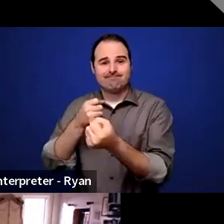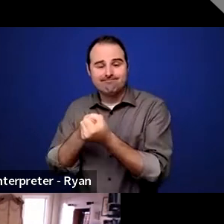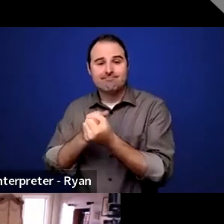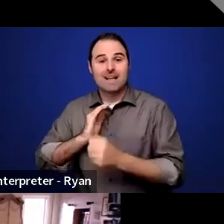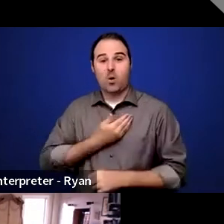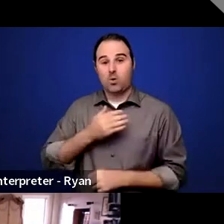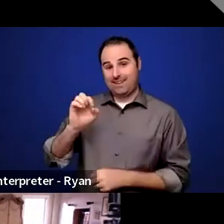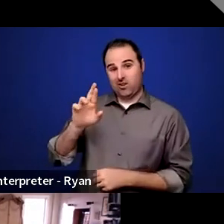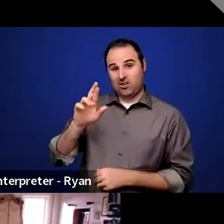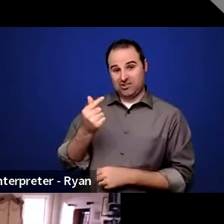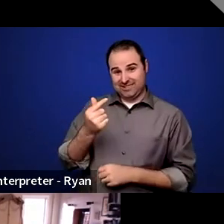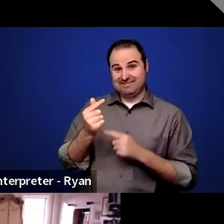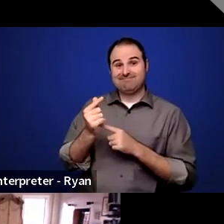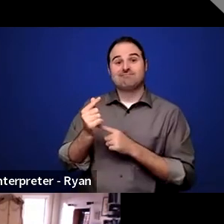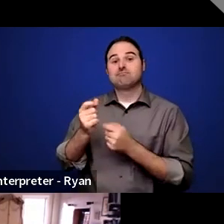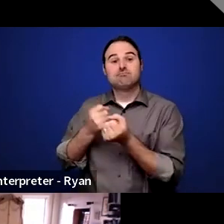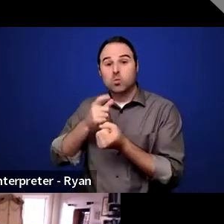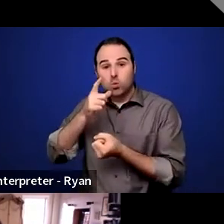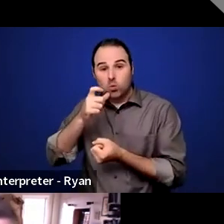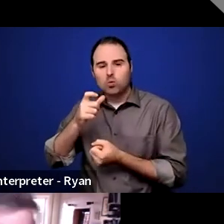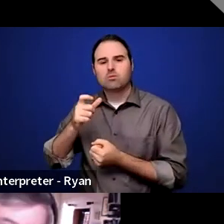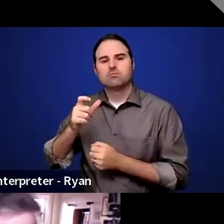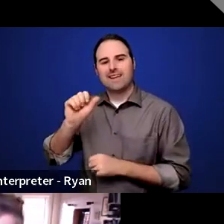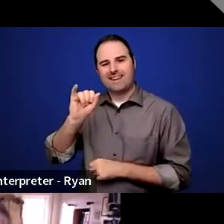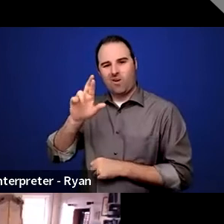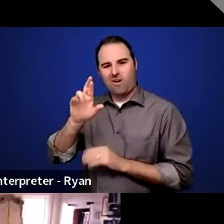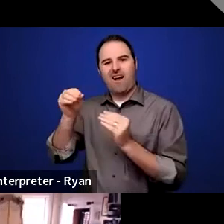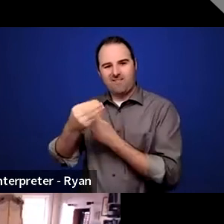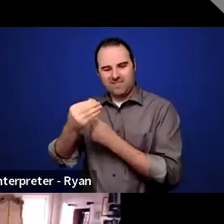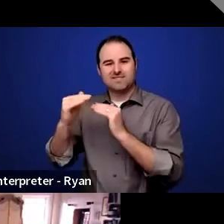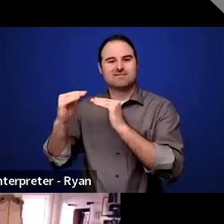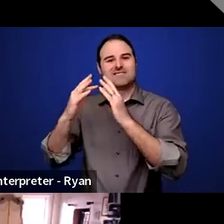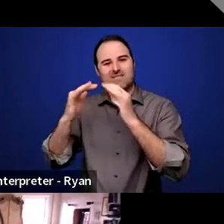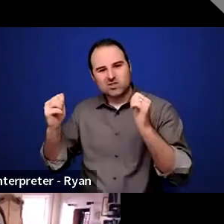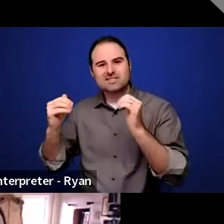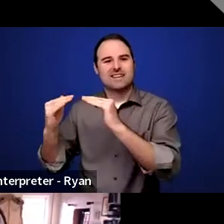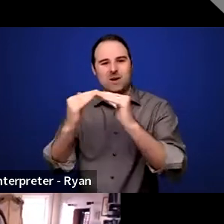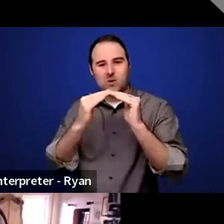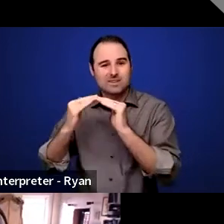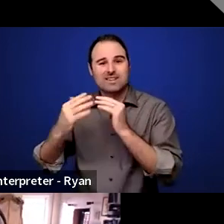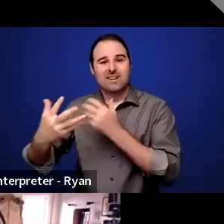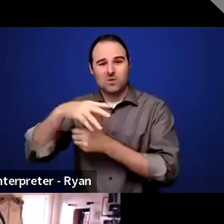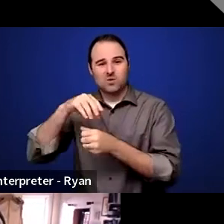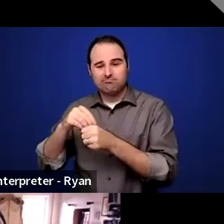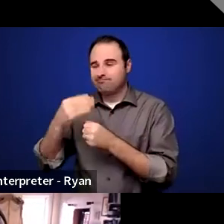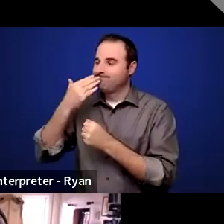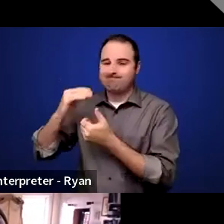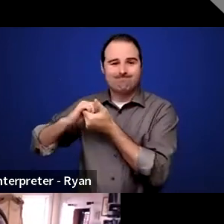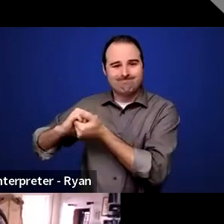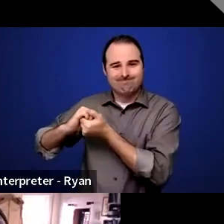by AIRS's Office of Diversity, Equity, and Inclusion, and we thank them for their partnership on this event.